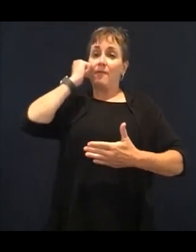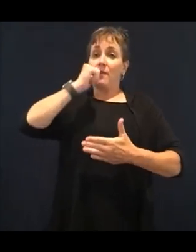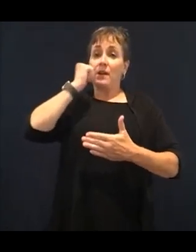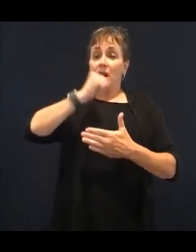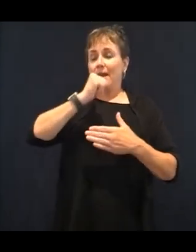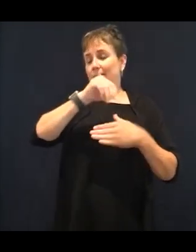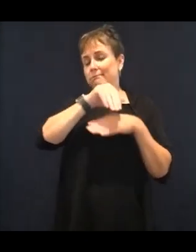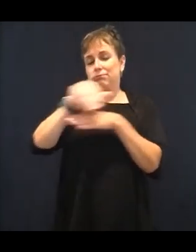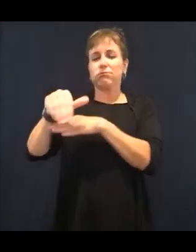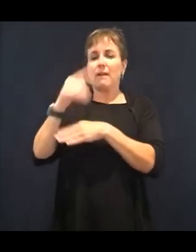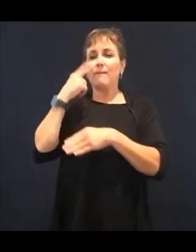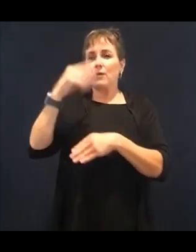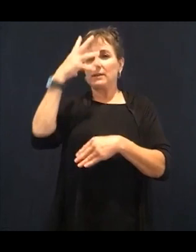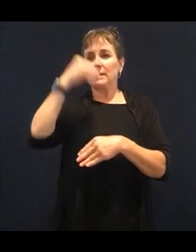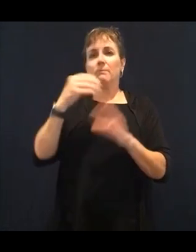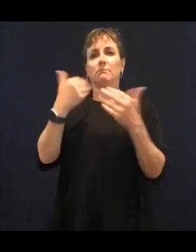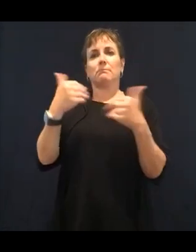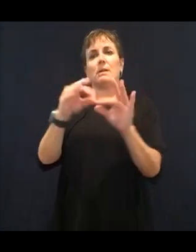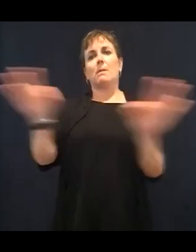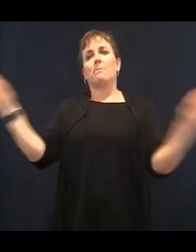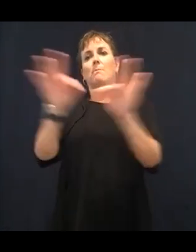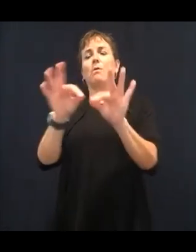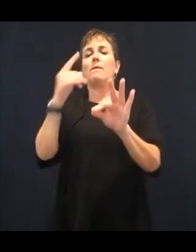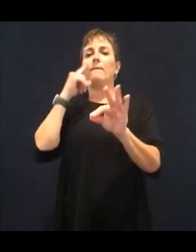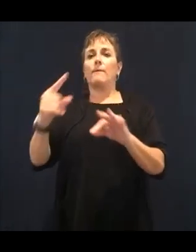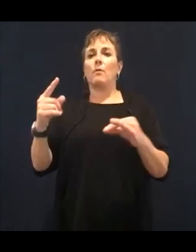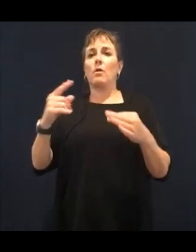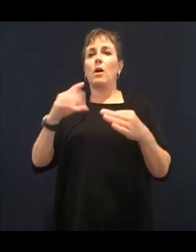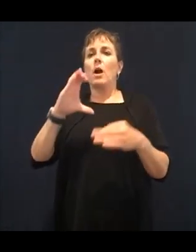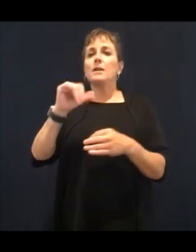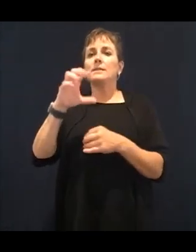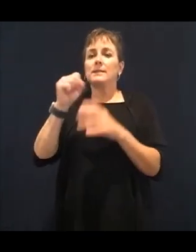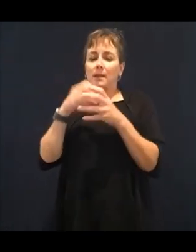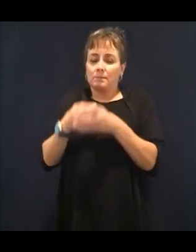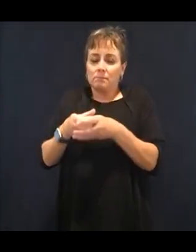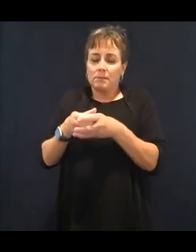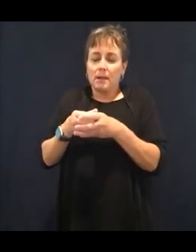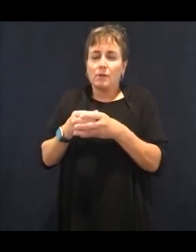body, of how our body absorbs vitamins and minerals and how our body resonates